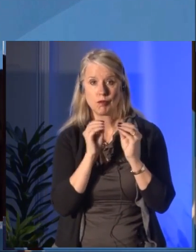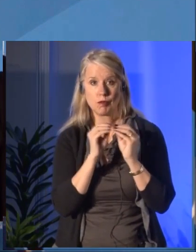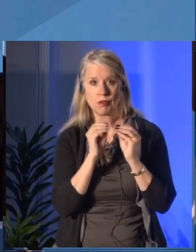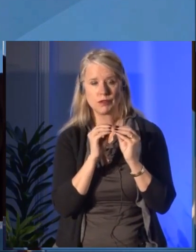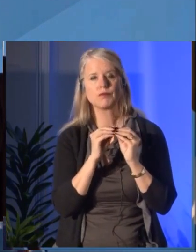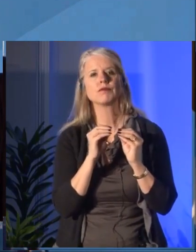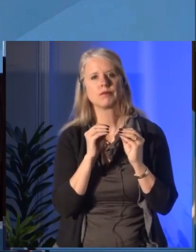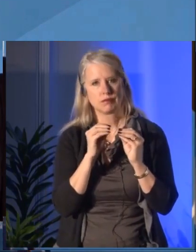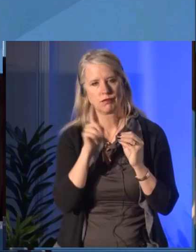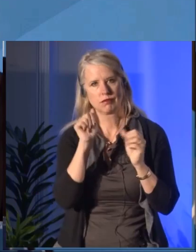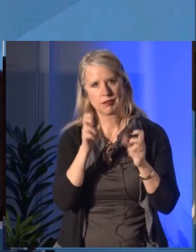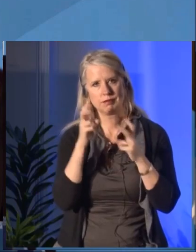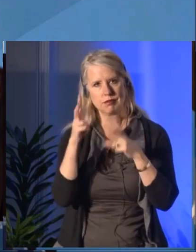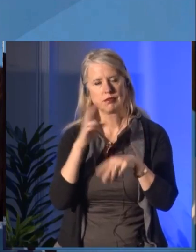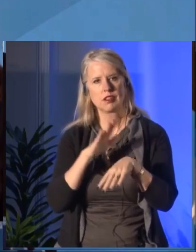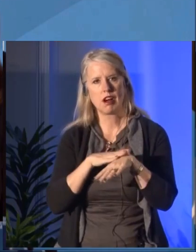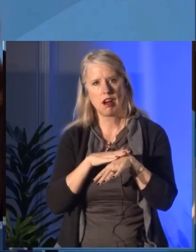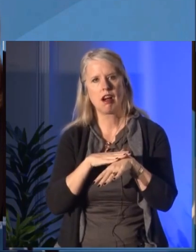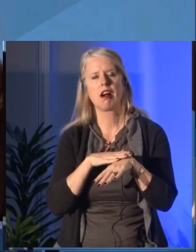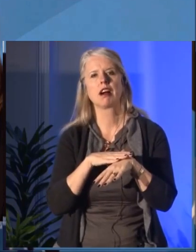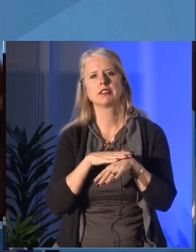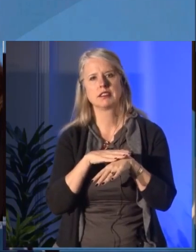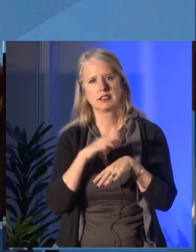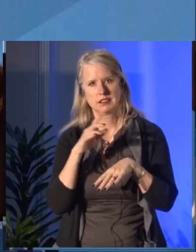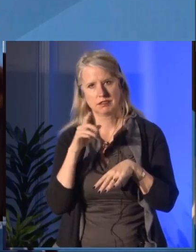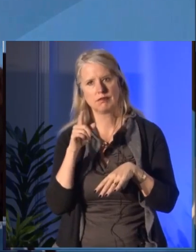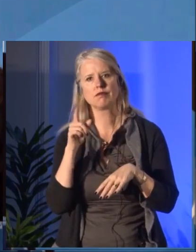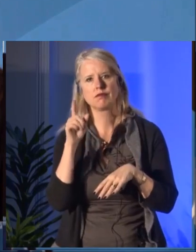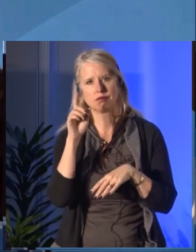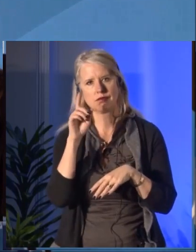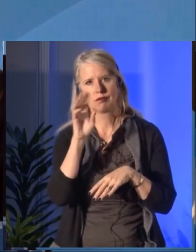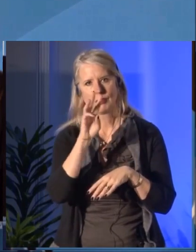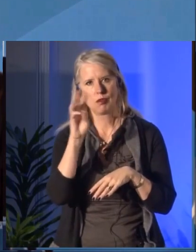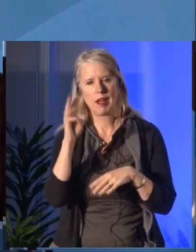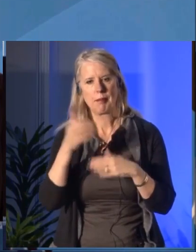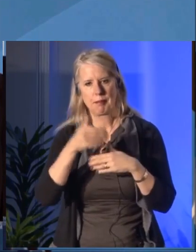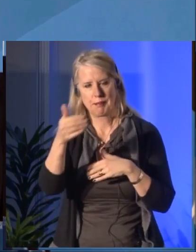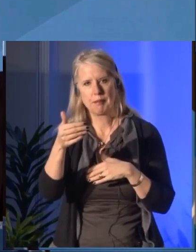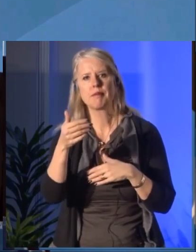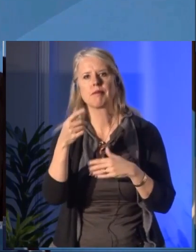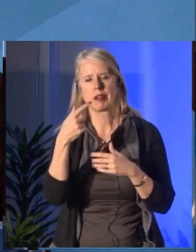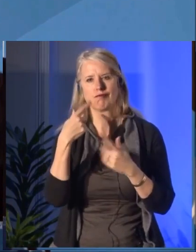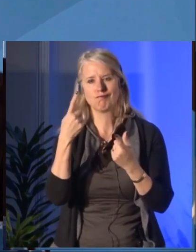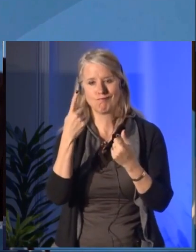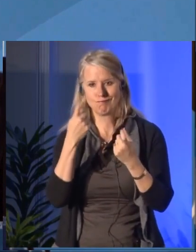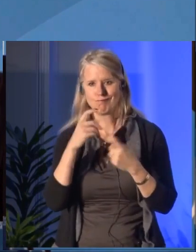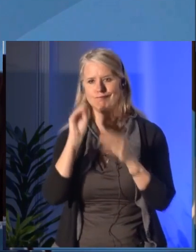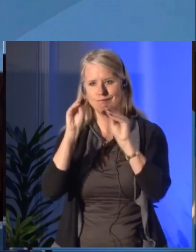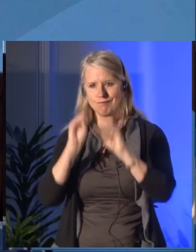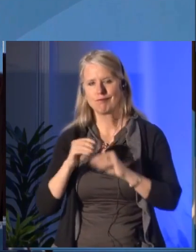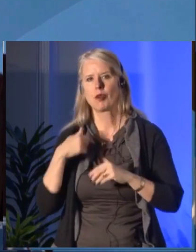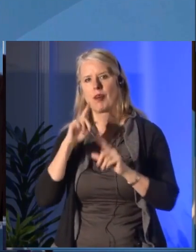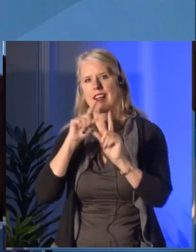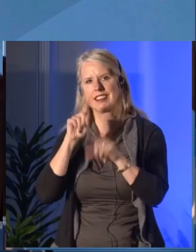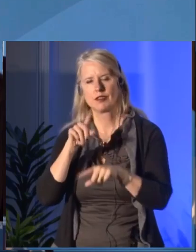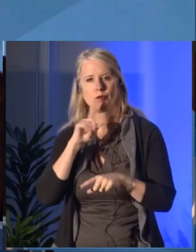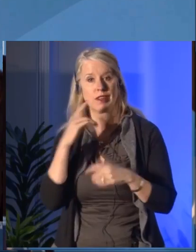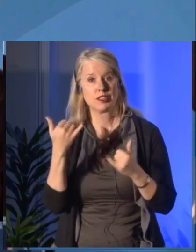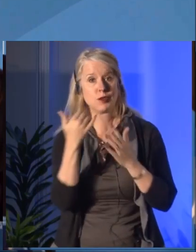And at this point I have the huge pleasure of introducing. [ French Language Being Spoken ]